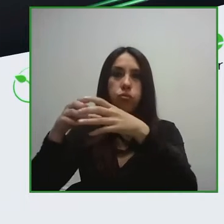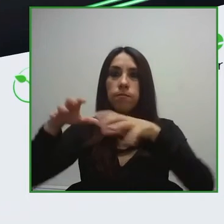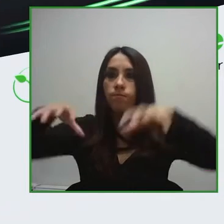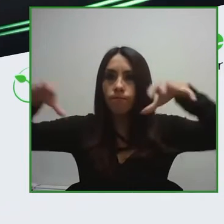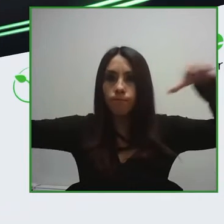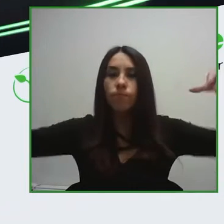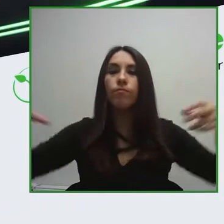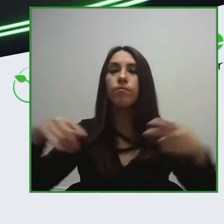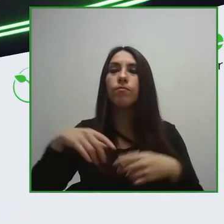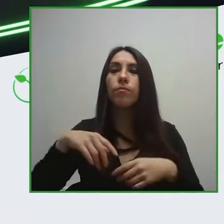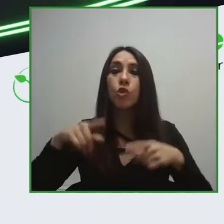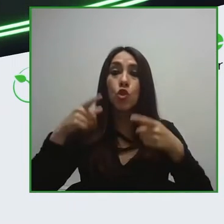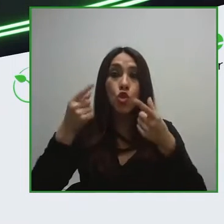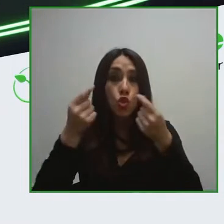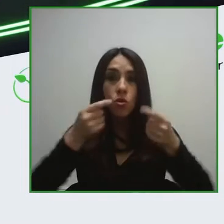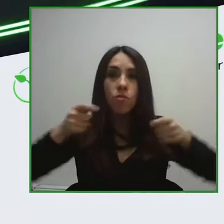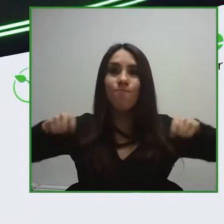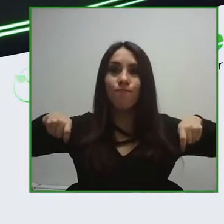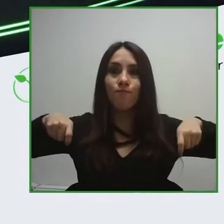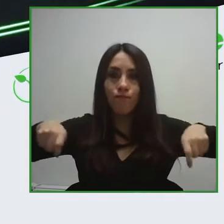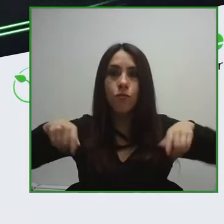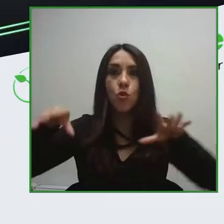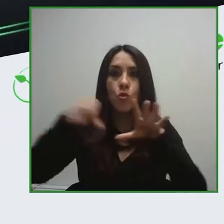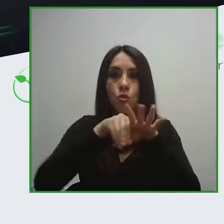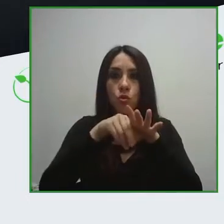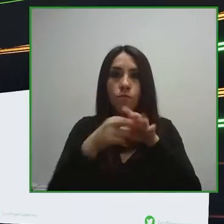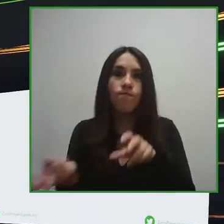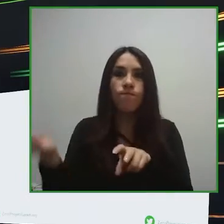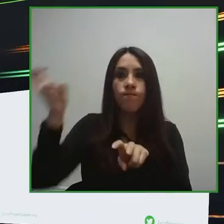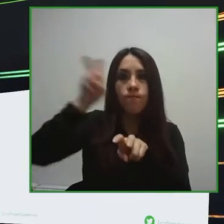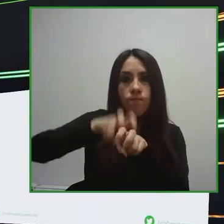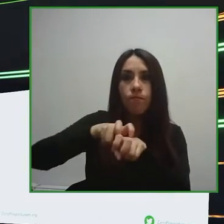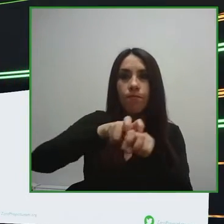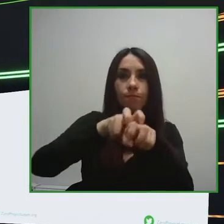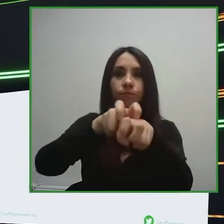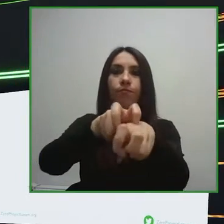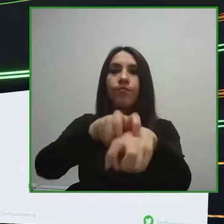people with disabilities into natural areas that would be inaccessible otherwise